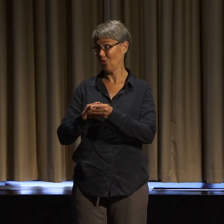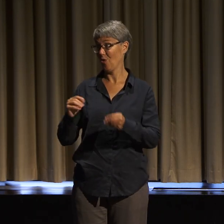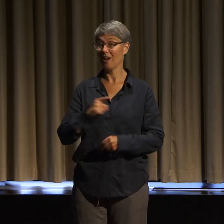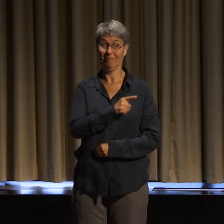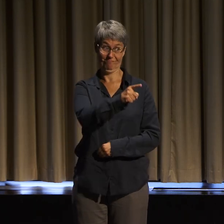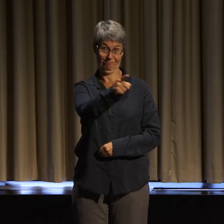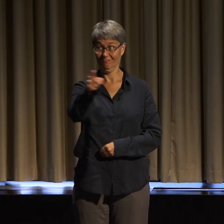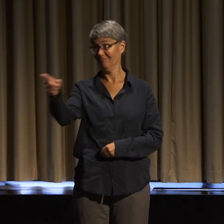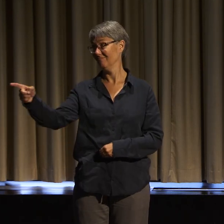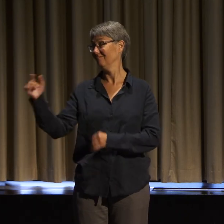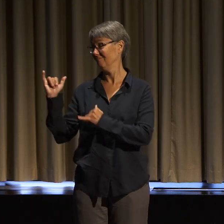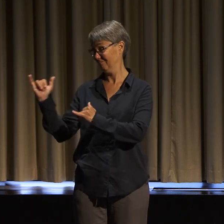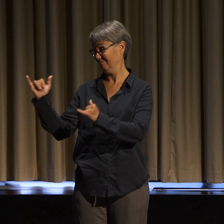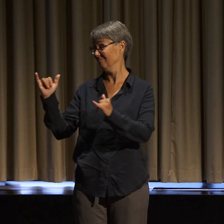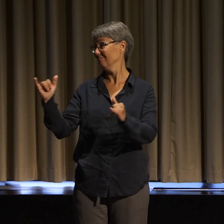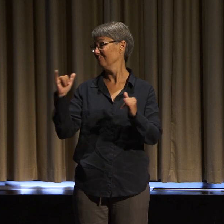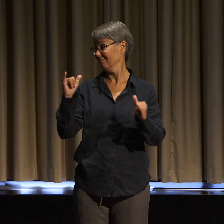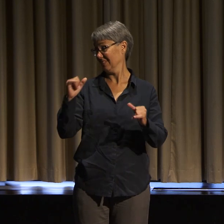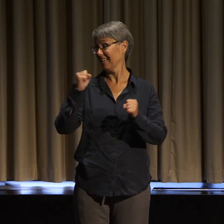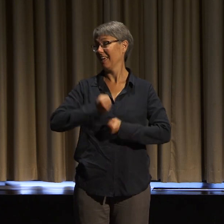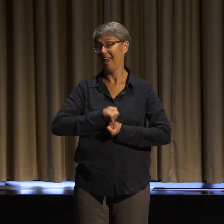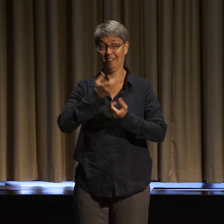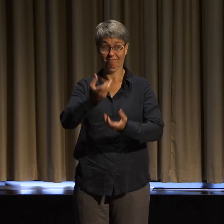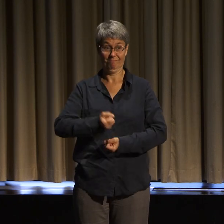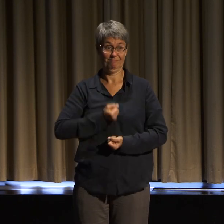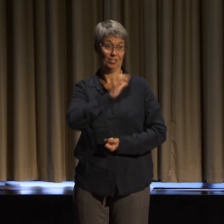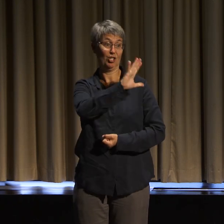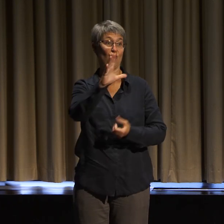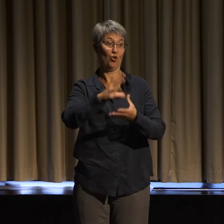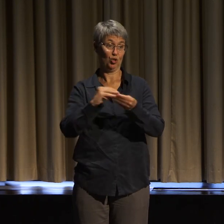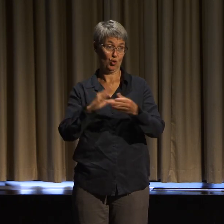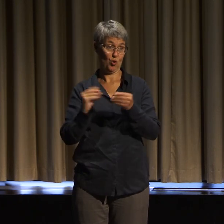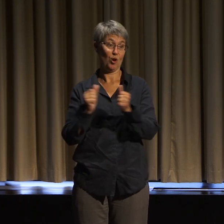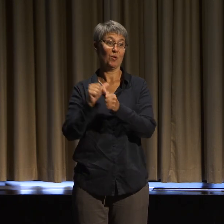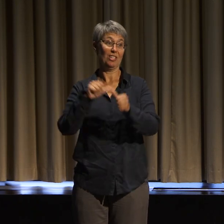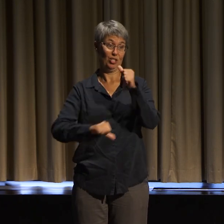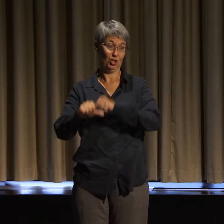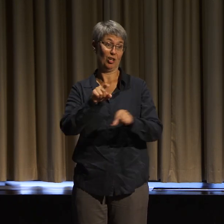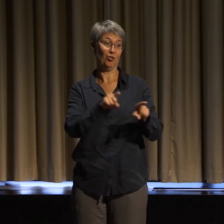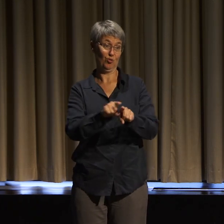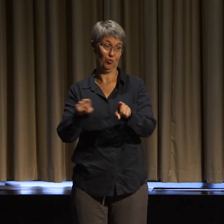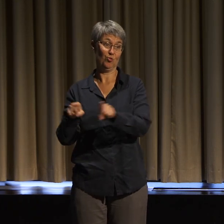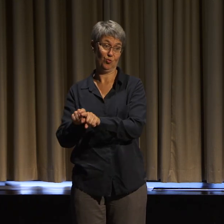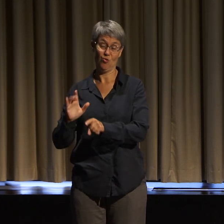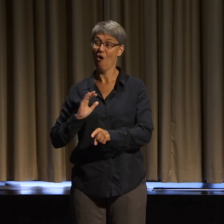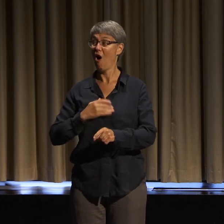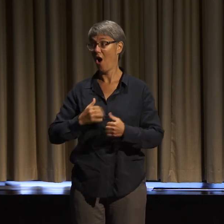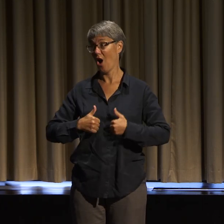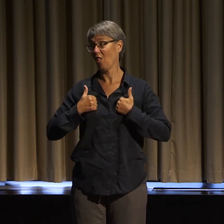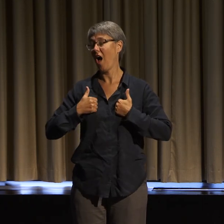will be able to share some of your story today here with each other. Because I think our lives so clearly